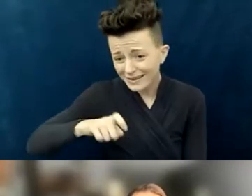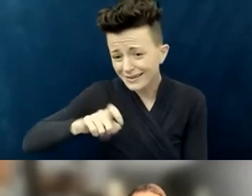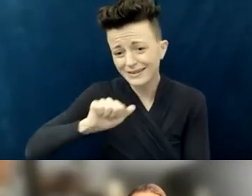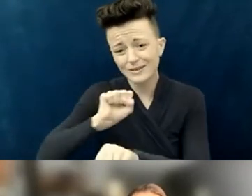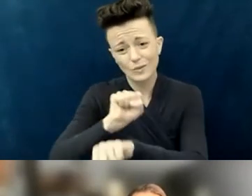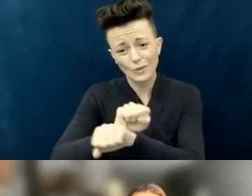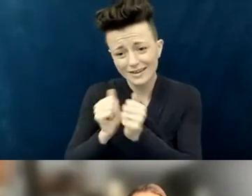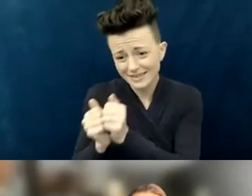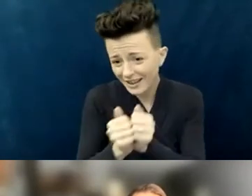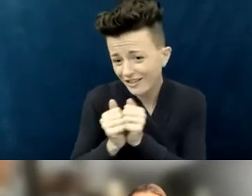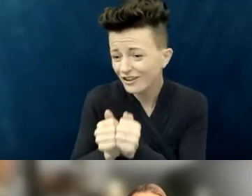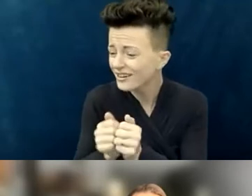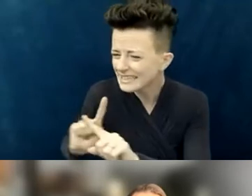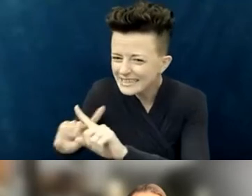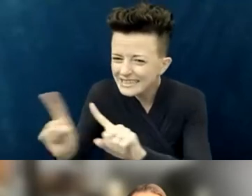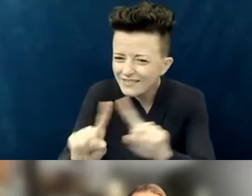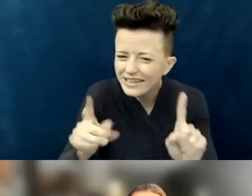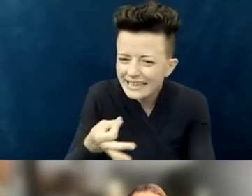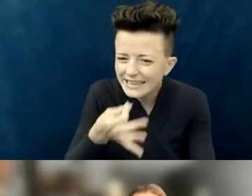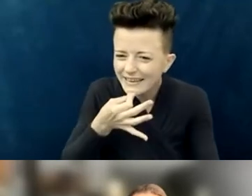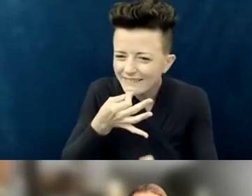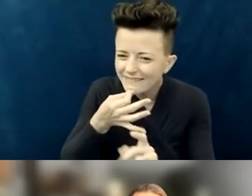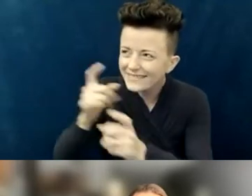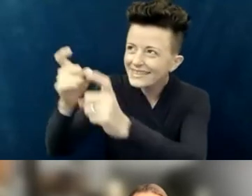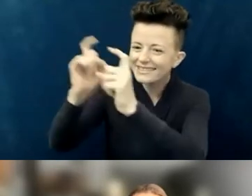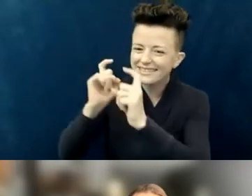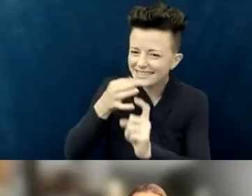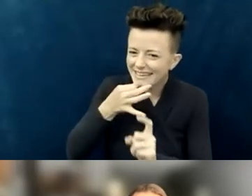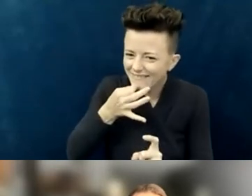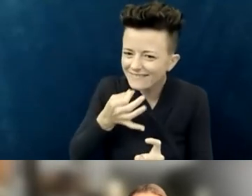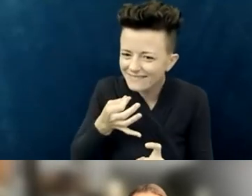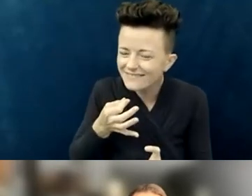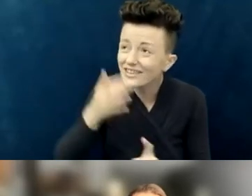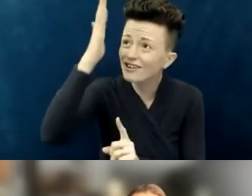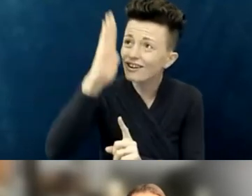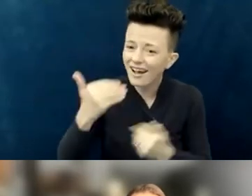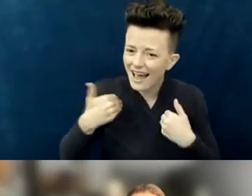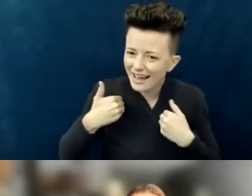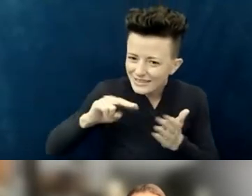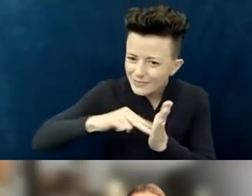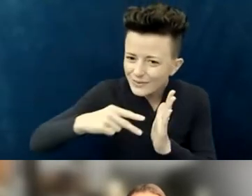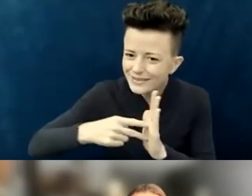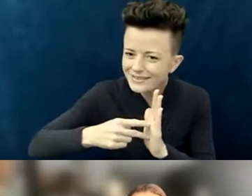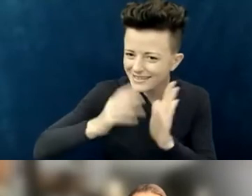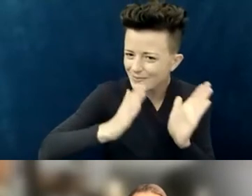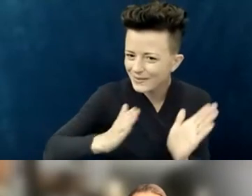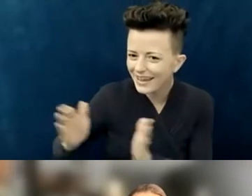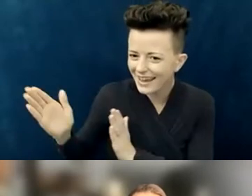we are all made in God's image with a plan and a purpose. A brief, short little story: